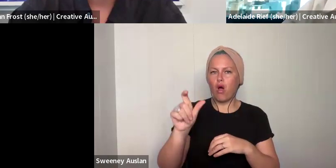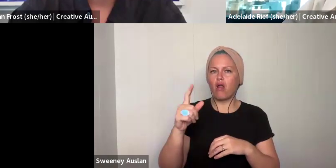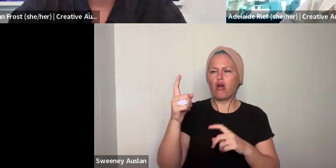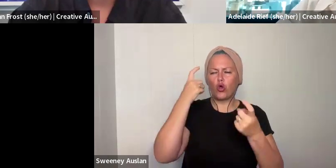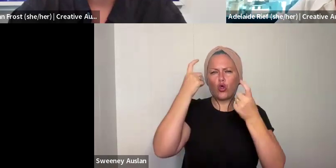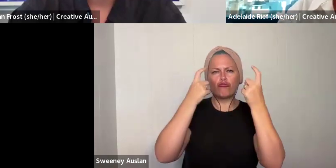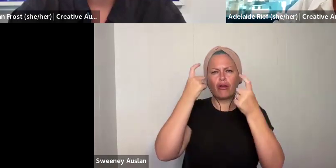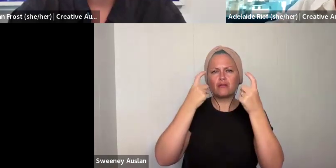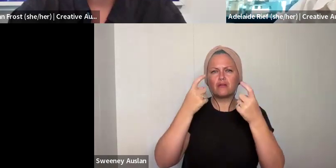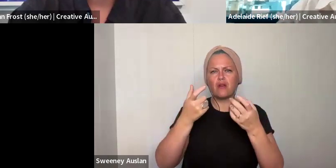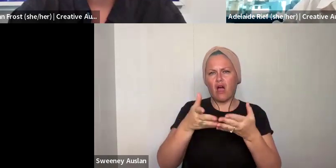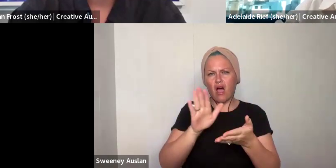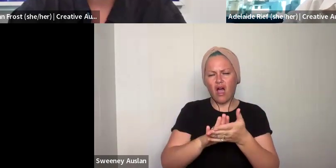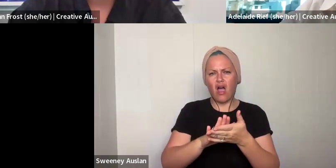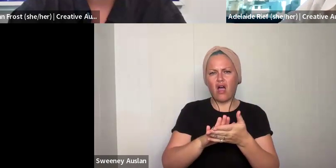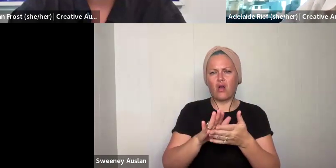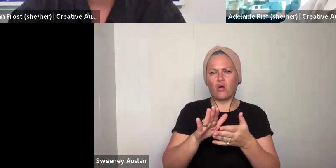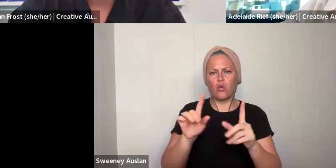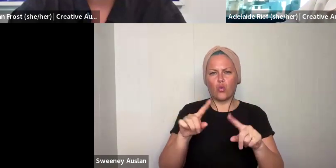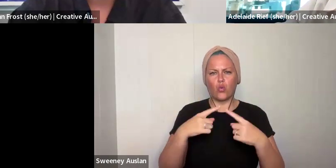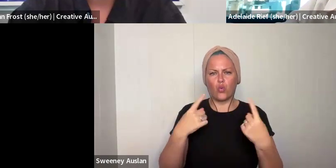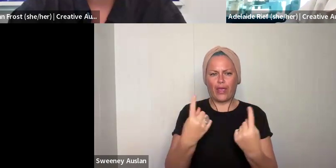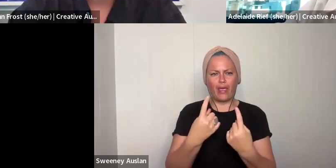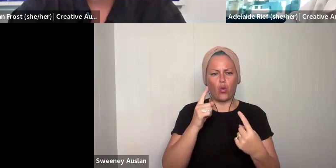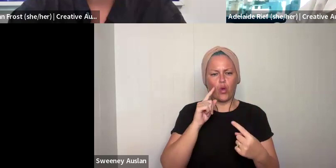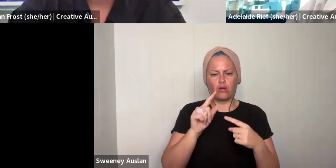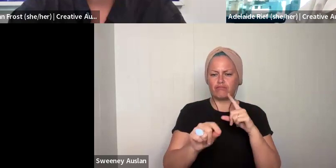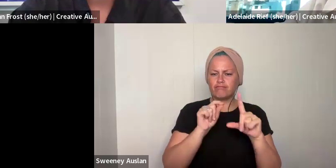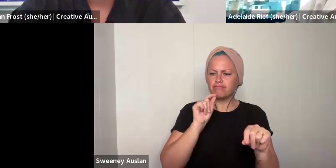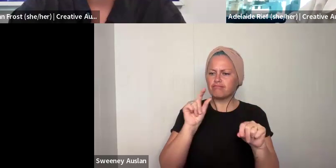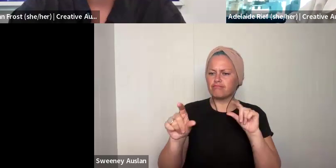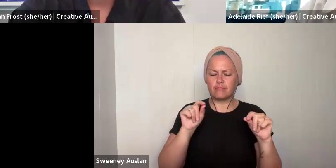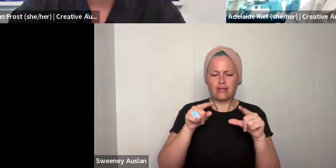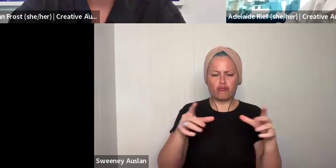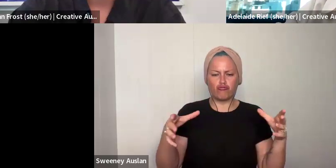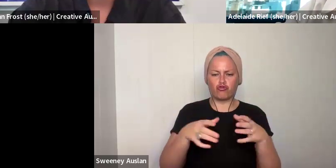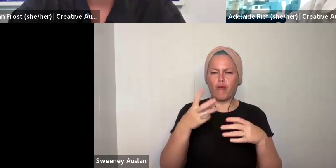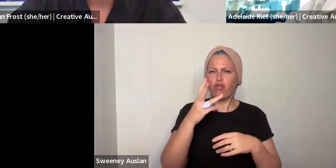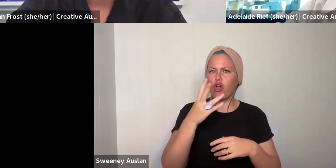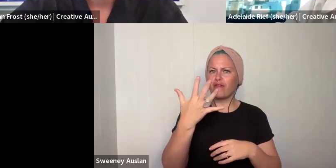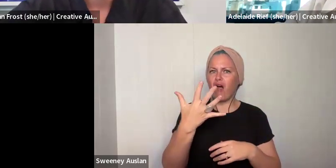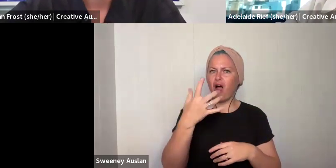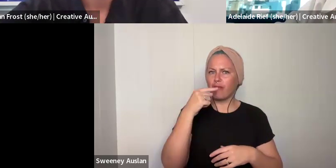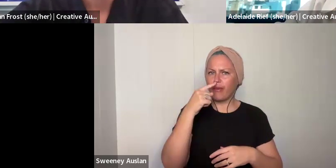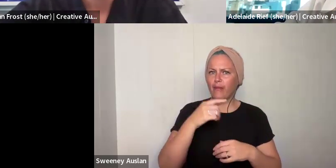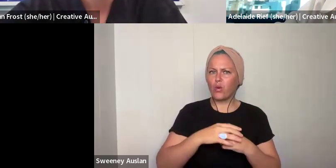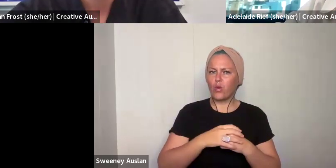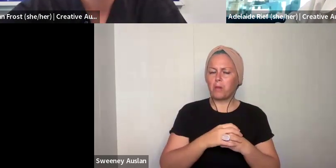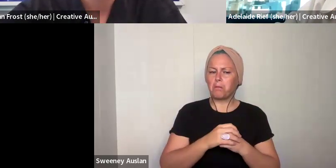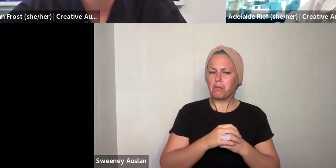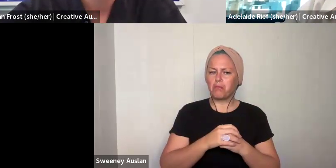how we will be selecting the group of 35. If they will be majority